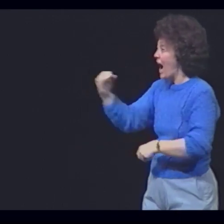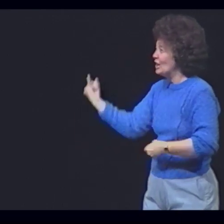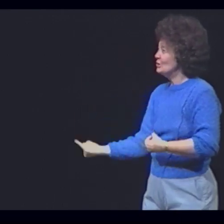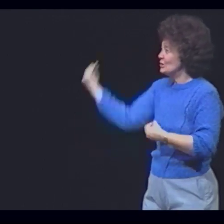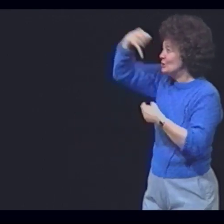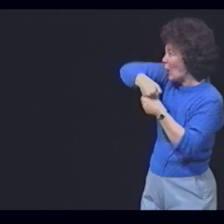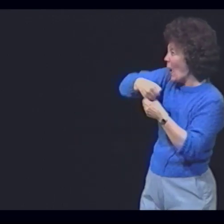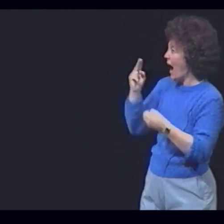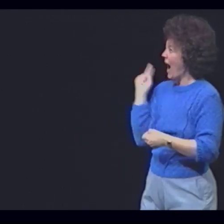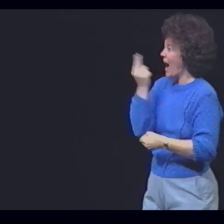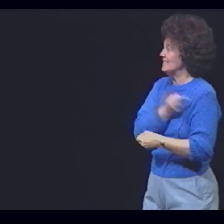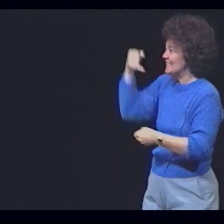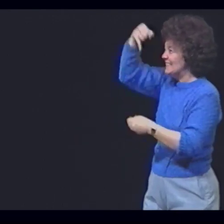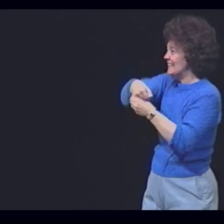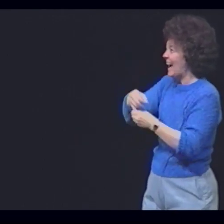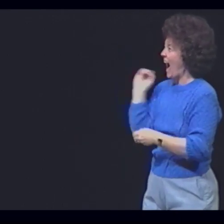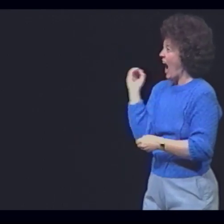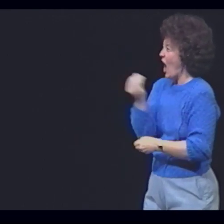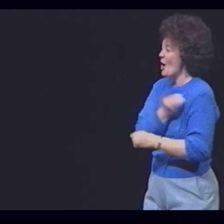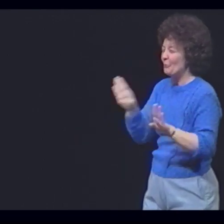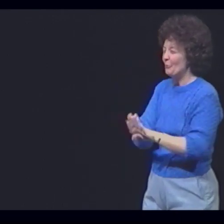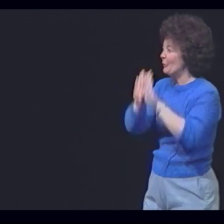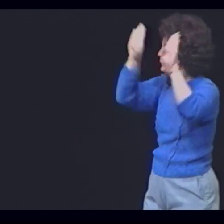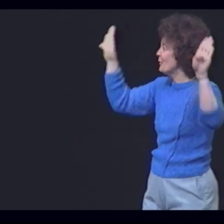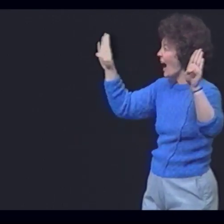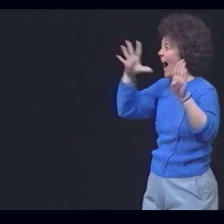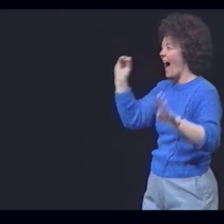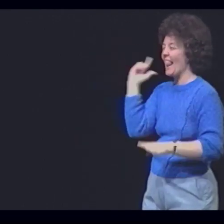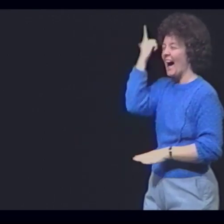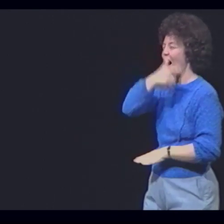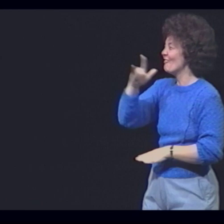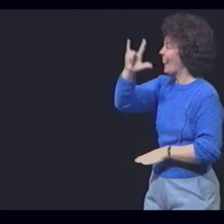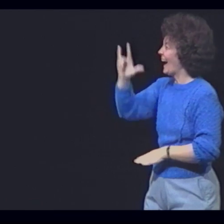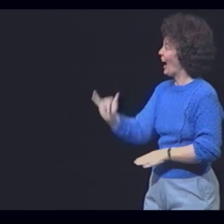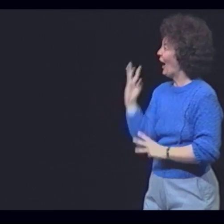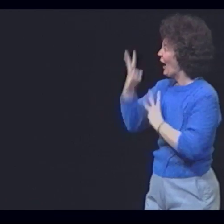"and join us in our bright and lovely world."